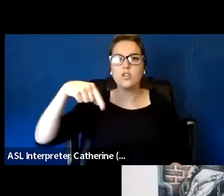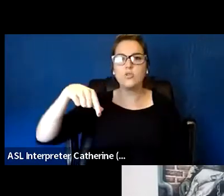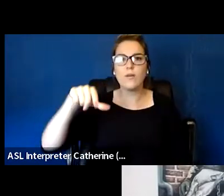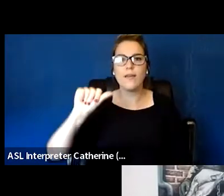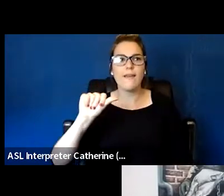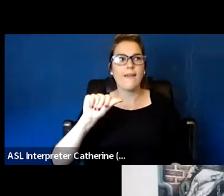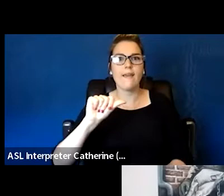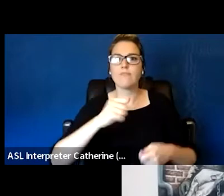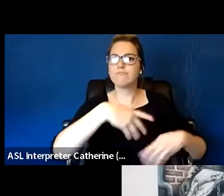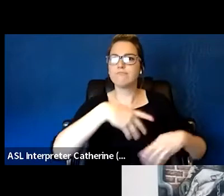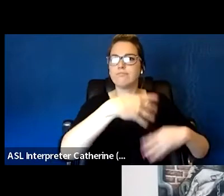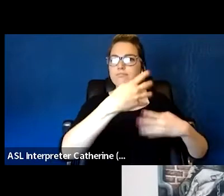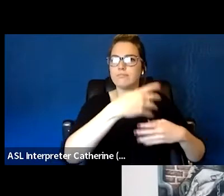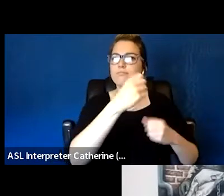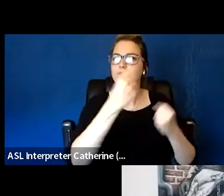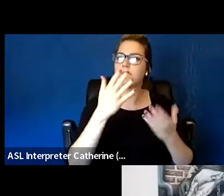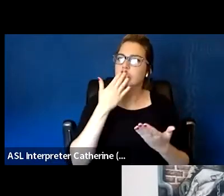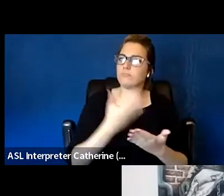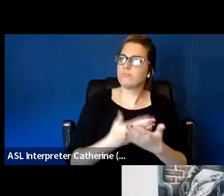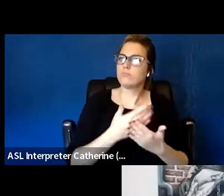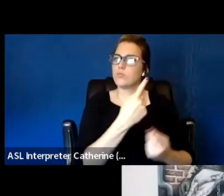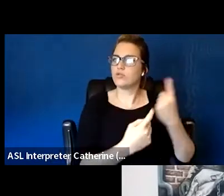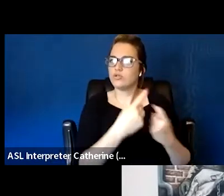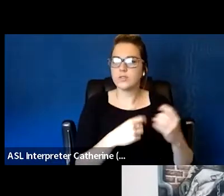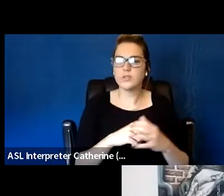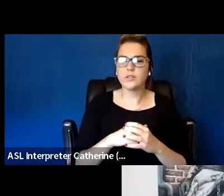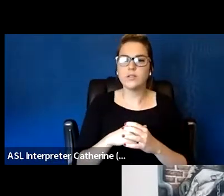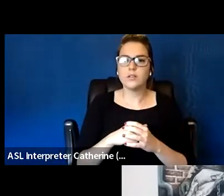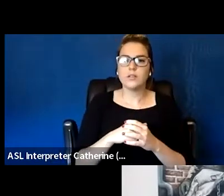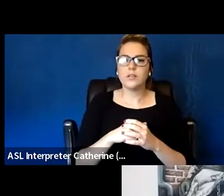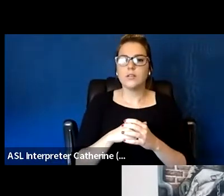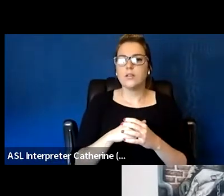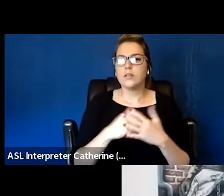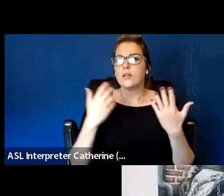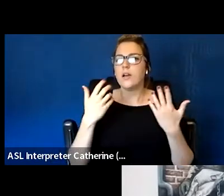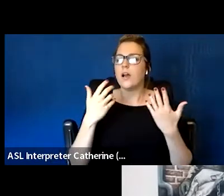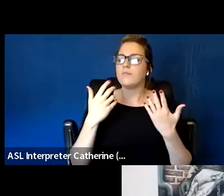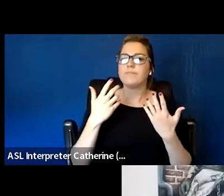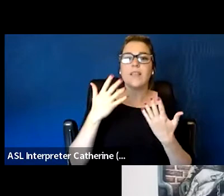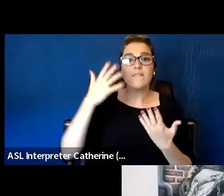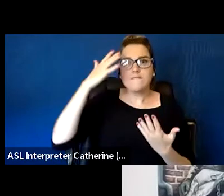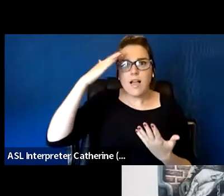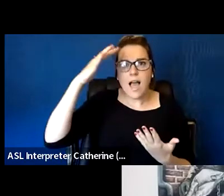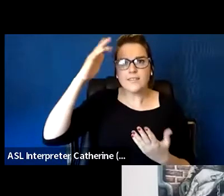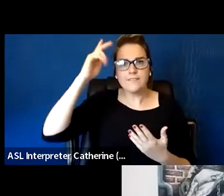it's not perhaps social but about how the philosophy is translated and how it's adapted